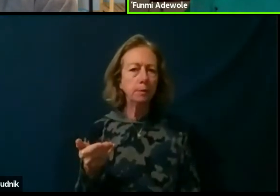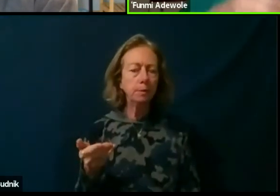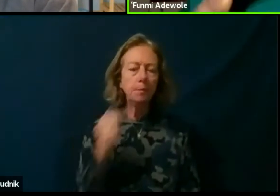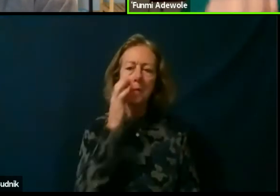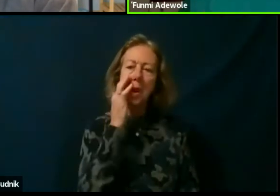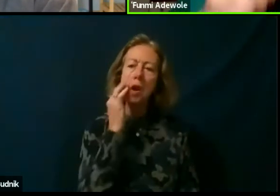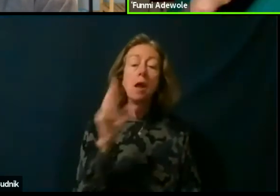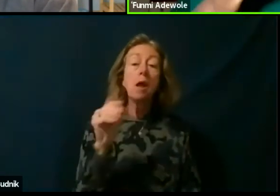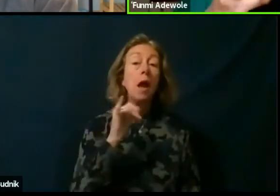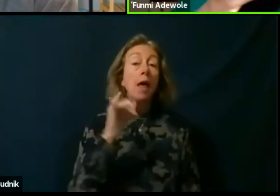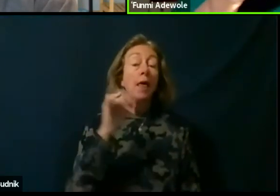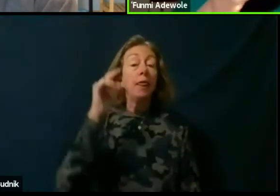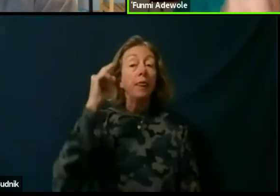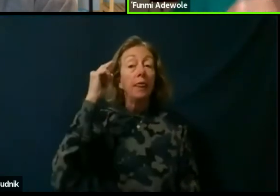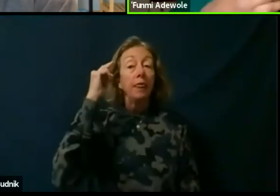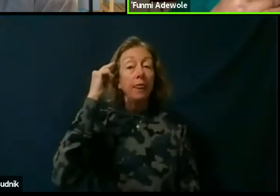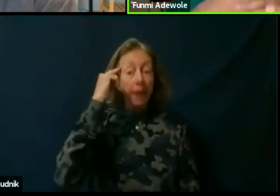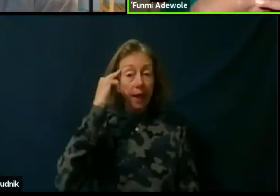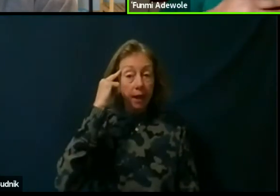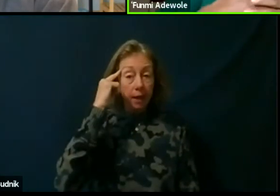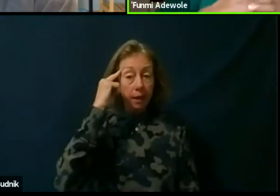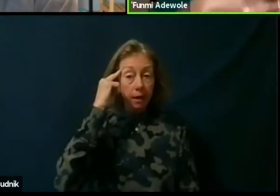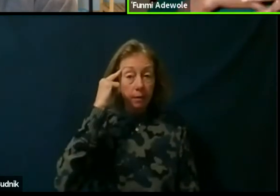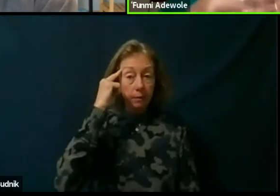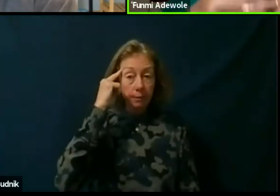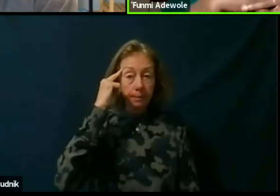And I think being aware of the power